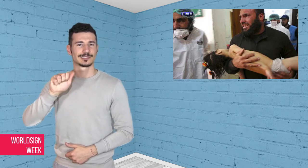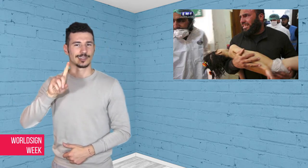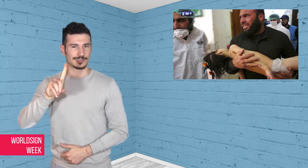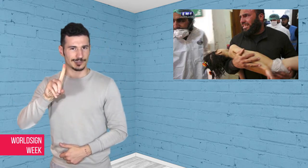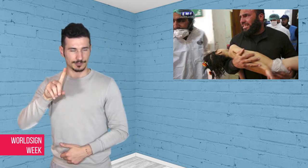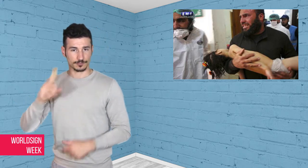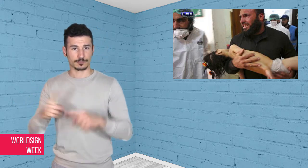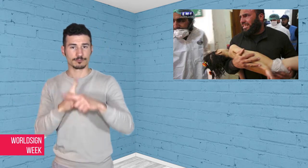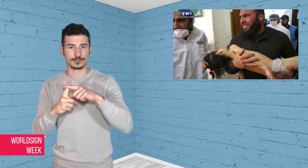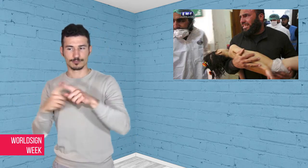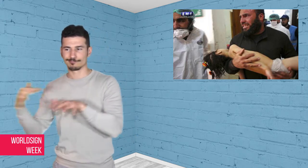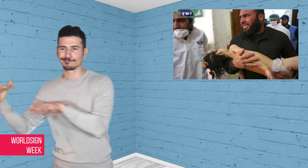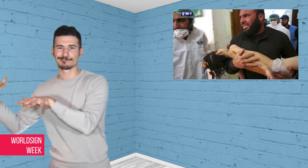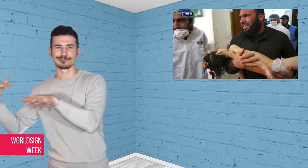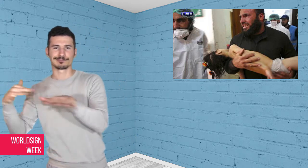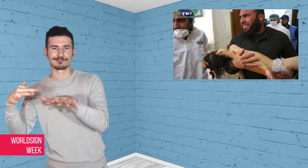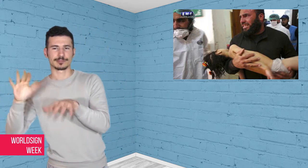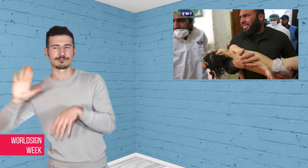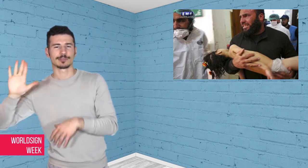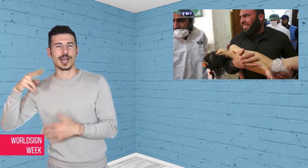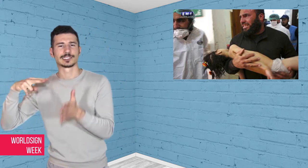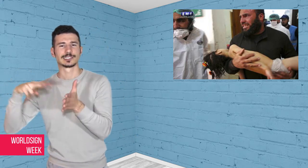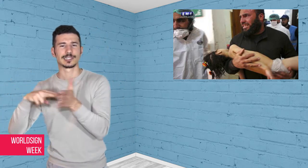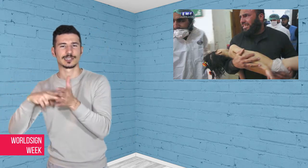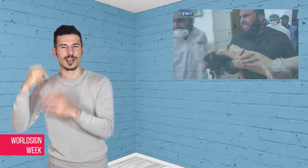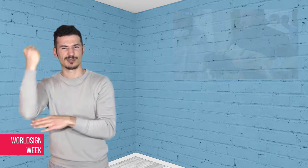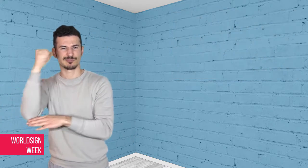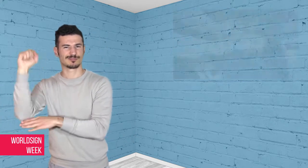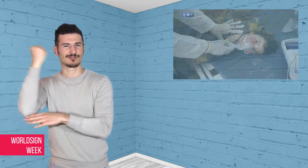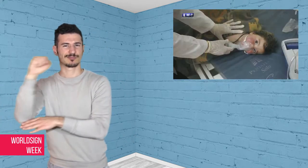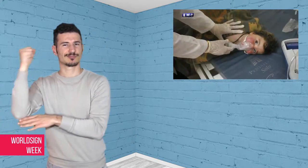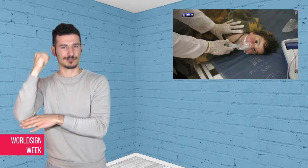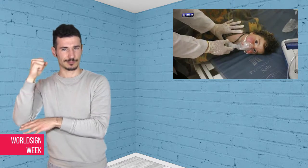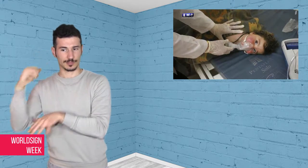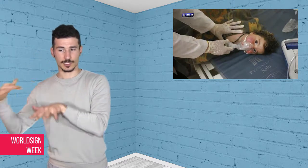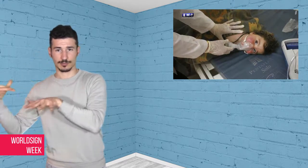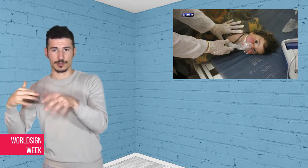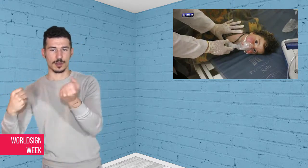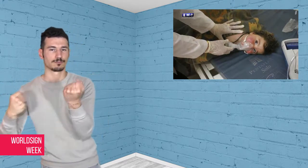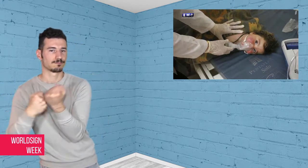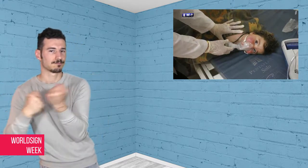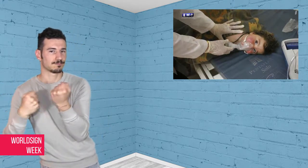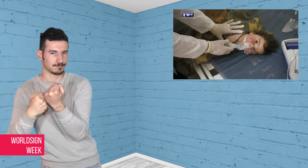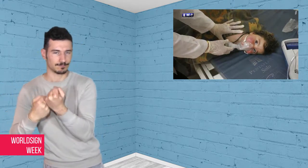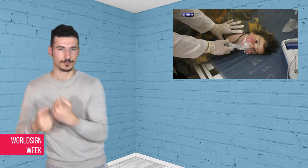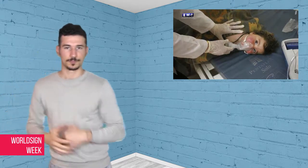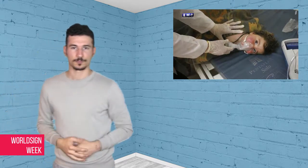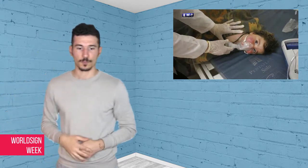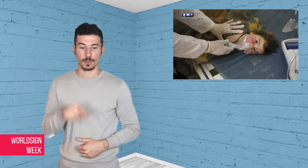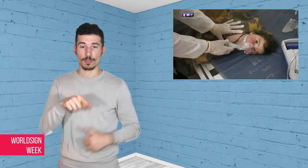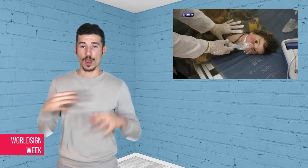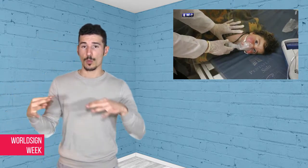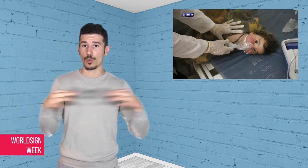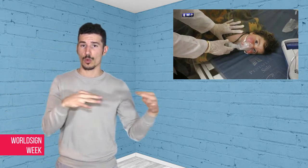the Syrian rebels, started in 2011 and has since then involved world’s powerful